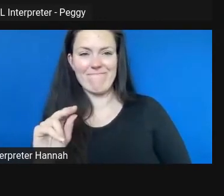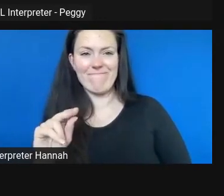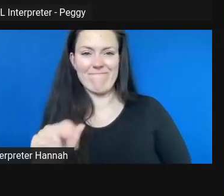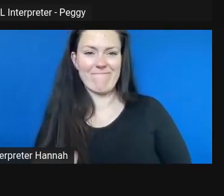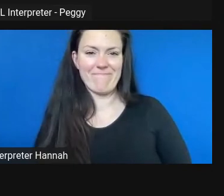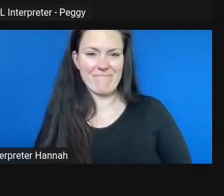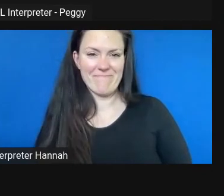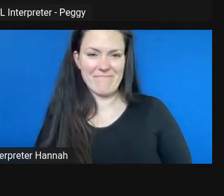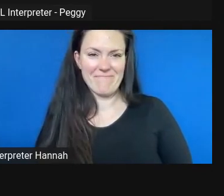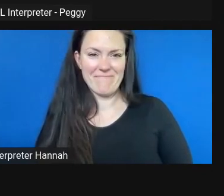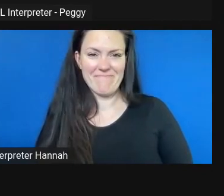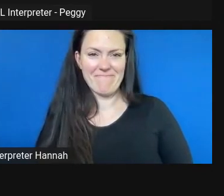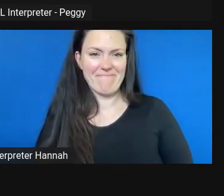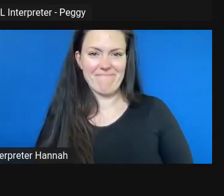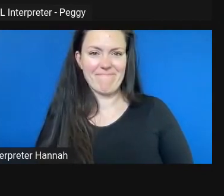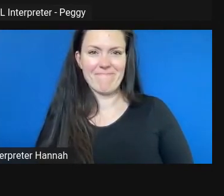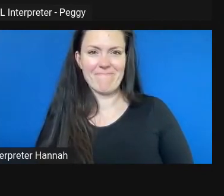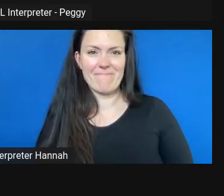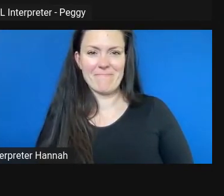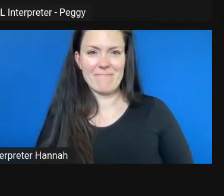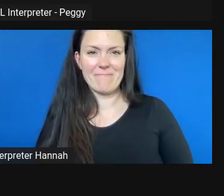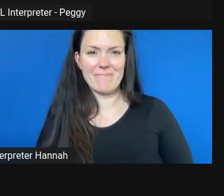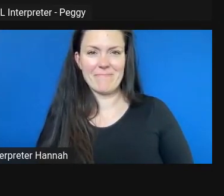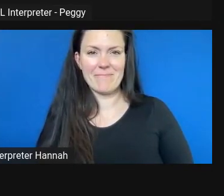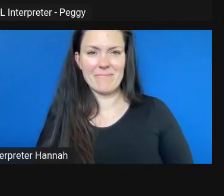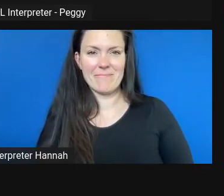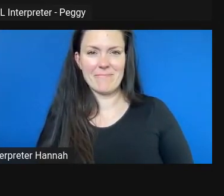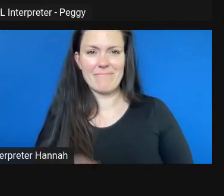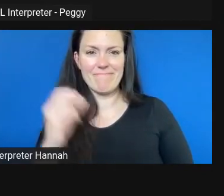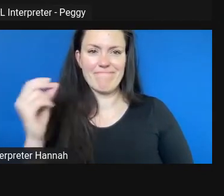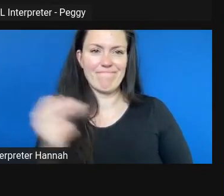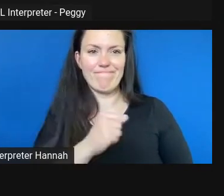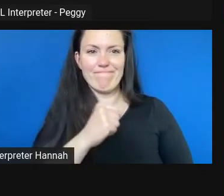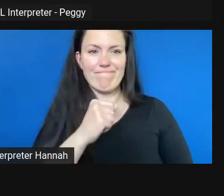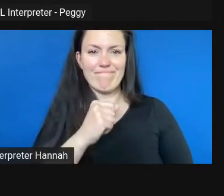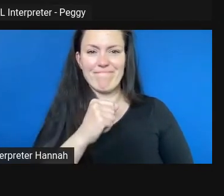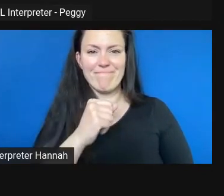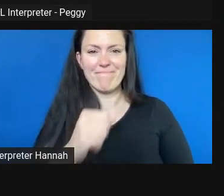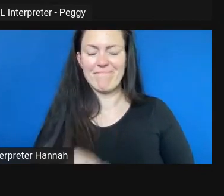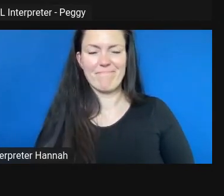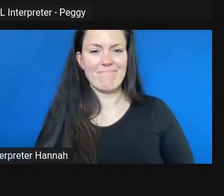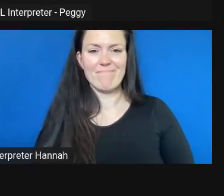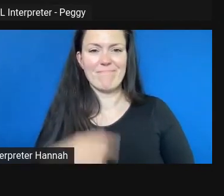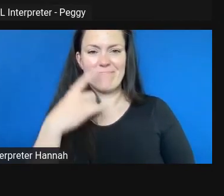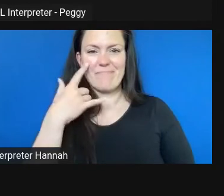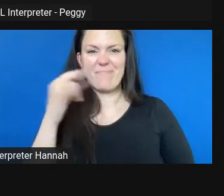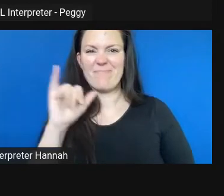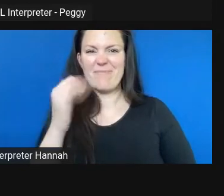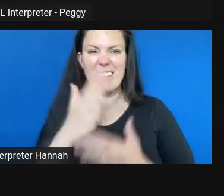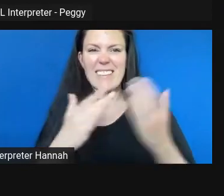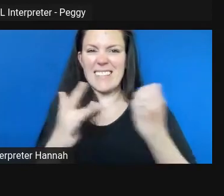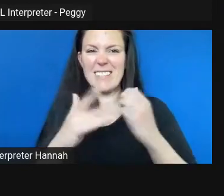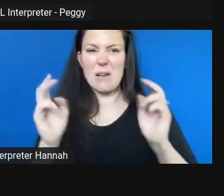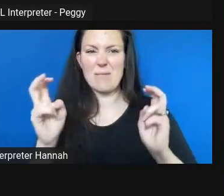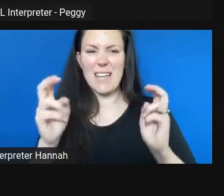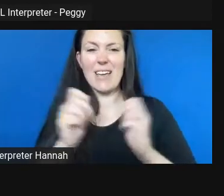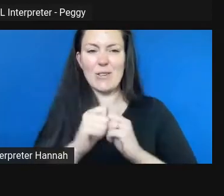It looks like we're still experiencing a difficulty there.